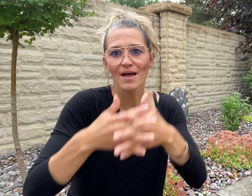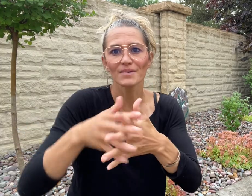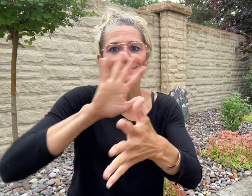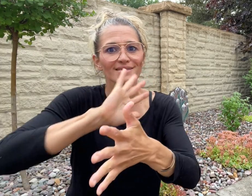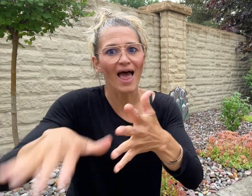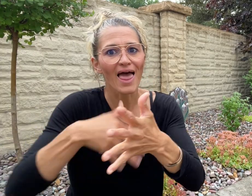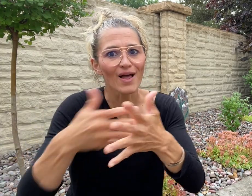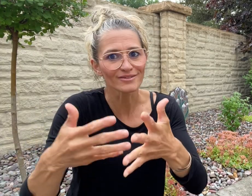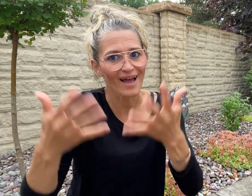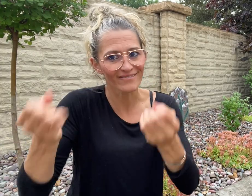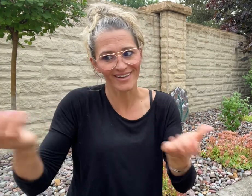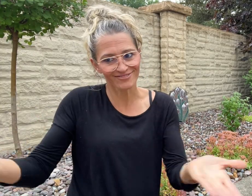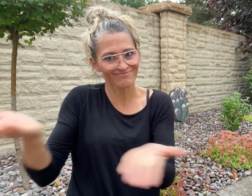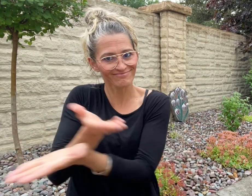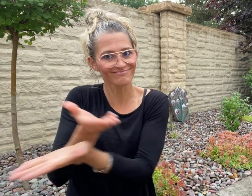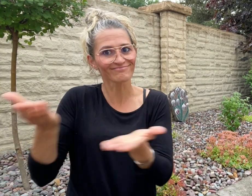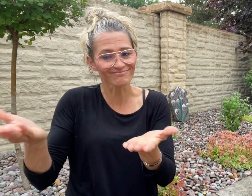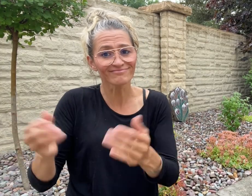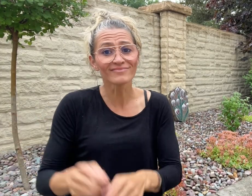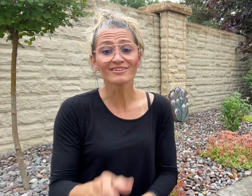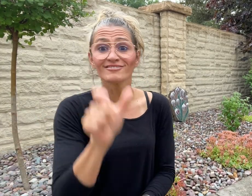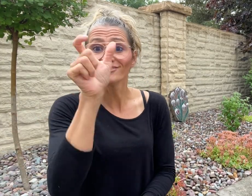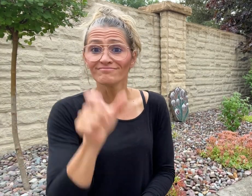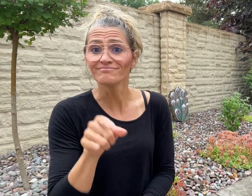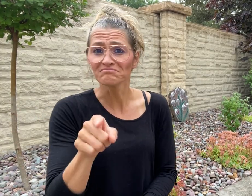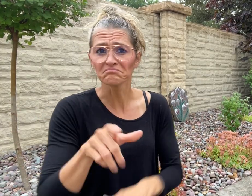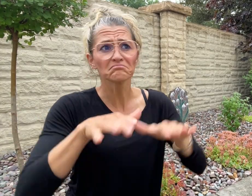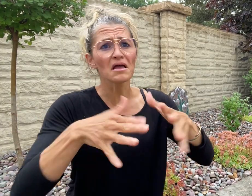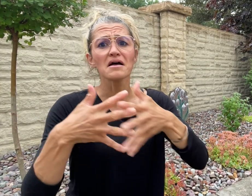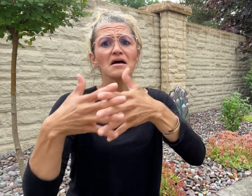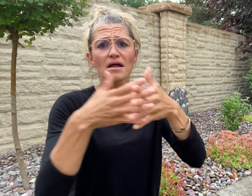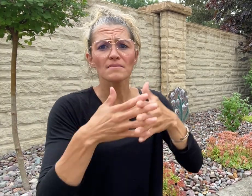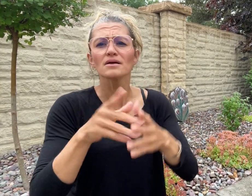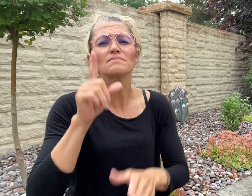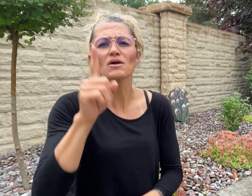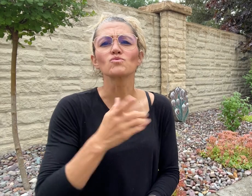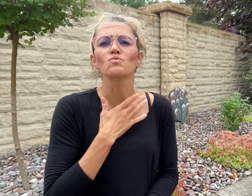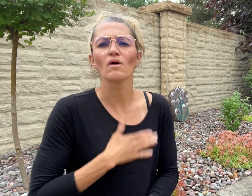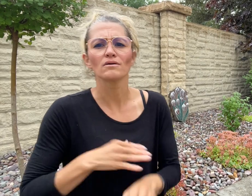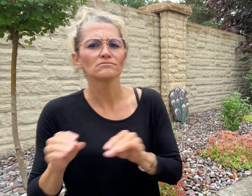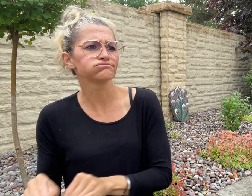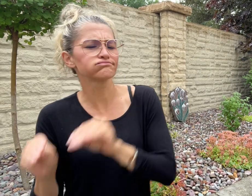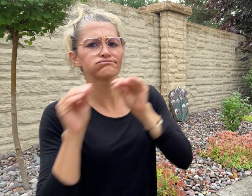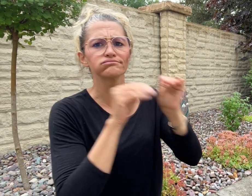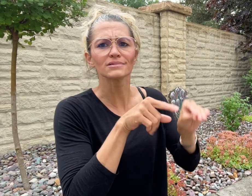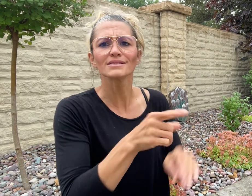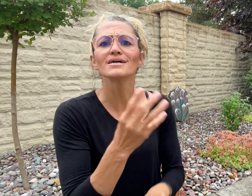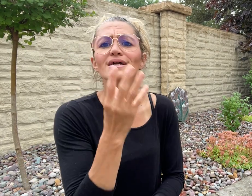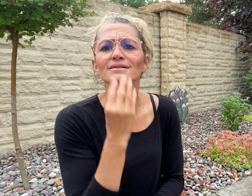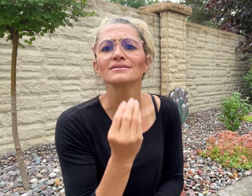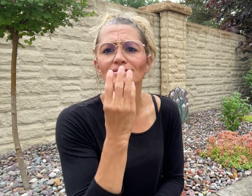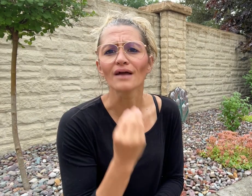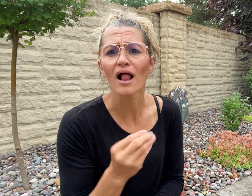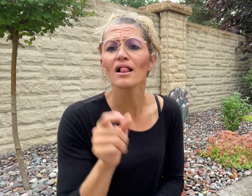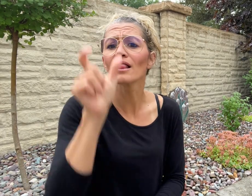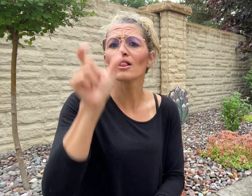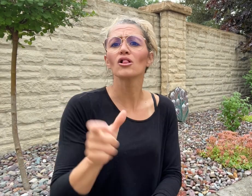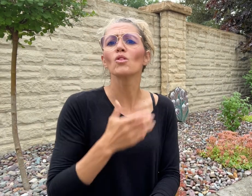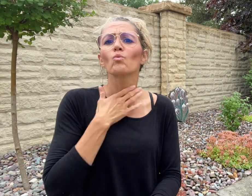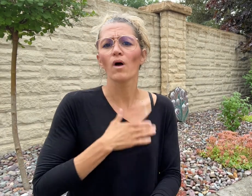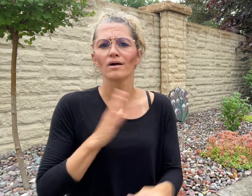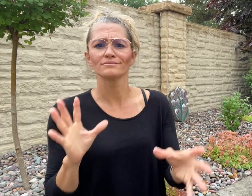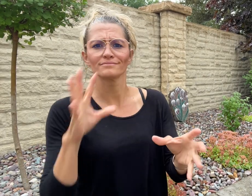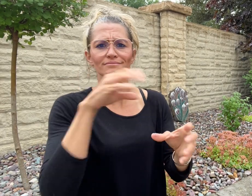Giselle became a teacher as part of the Masa Teachers